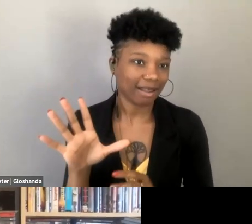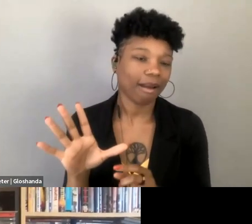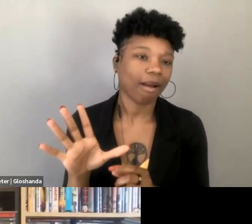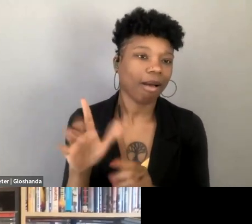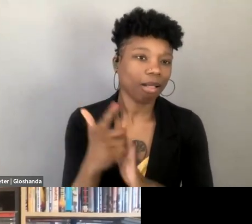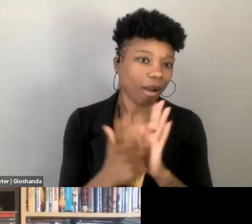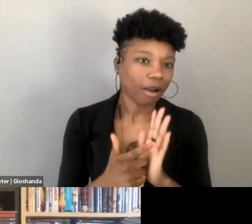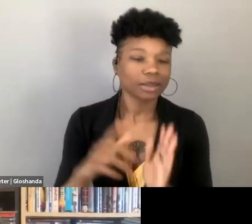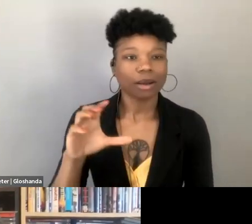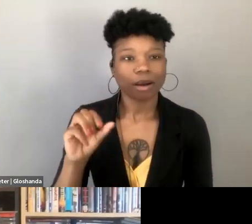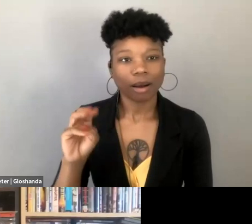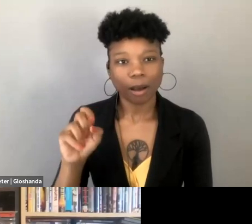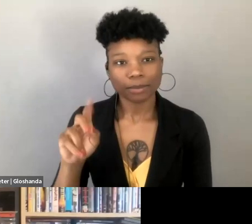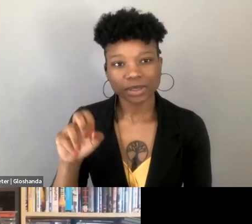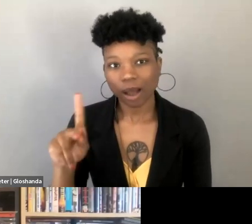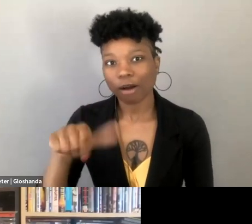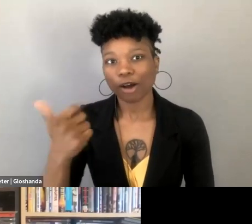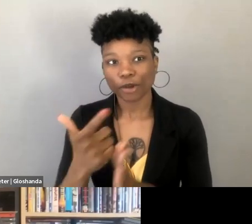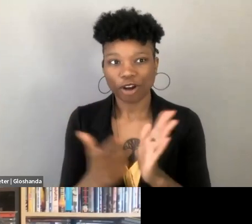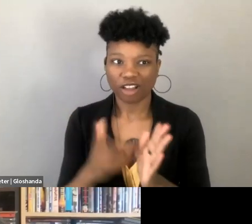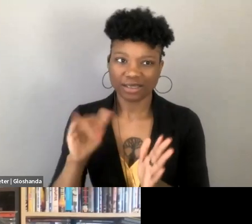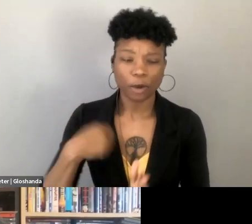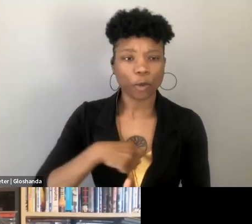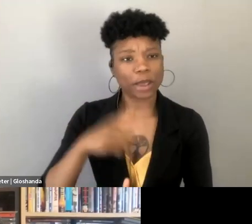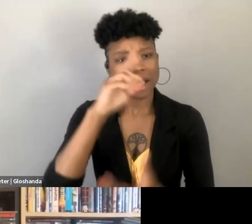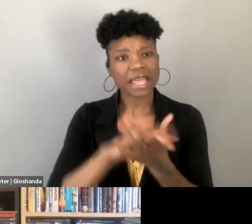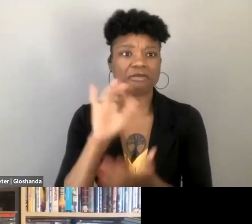of the Victorian era, or of the past, or something we've even left in like